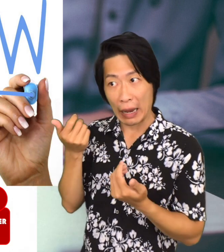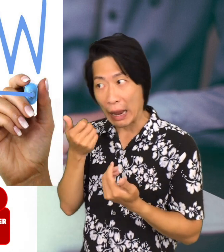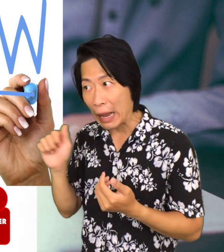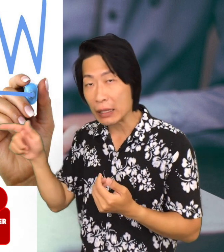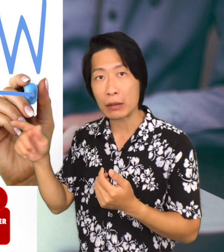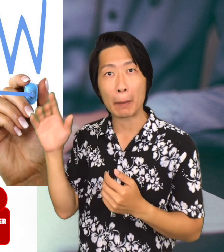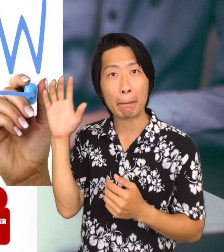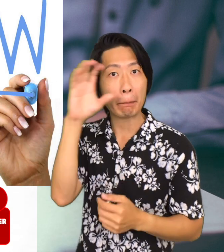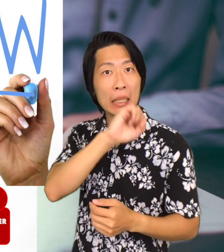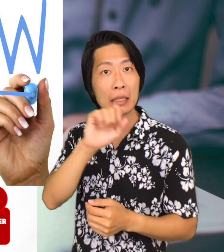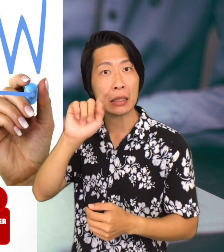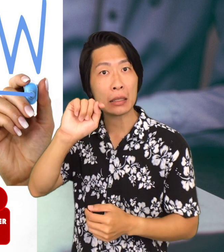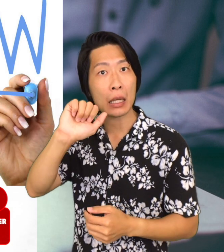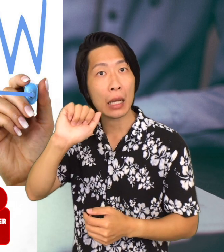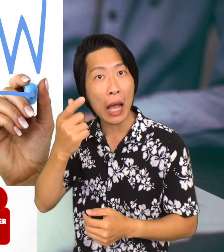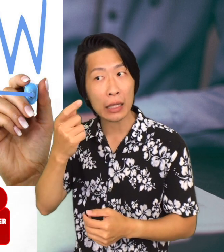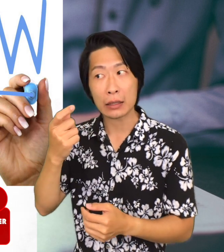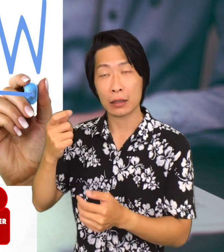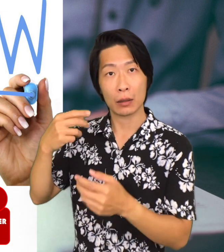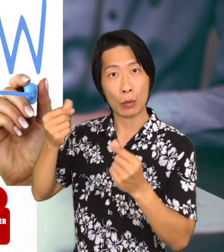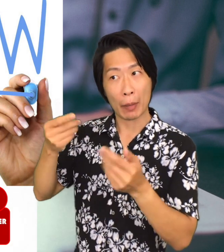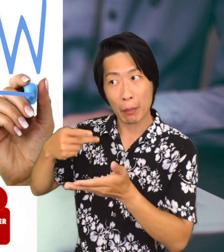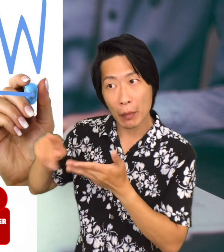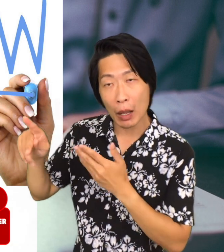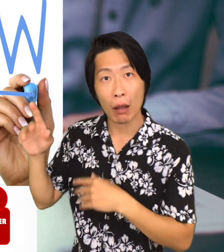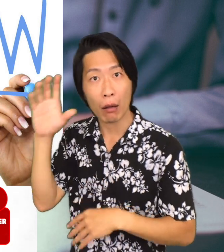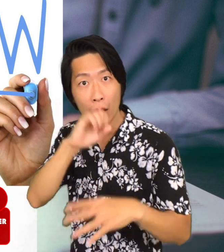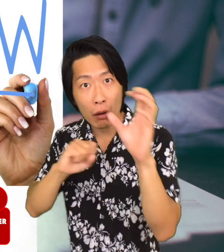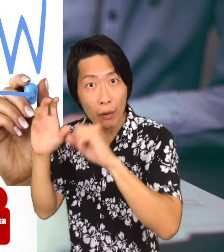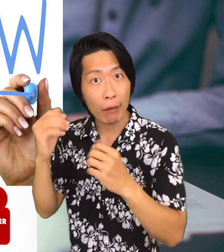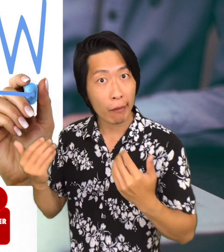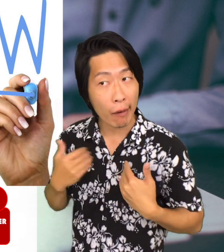And also will make sure that the home seller, is the actual person, who is